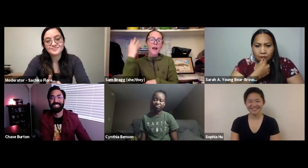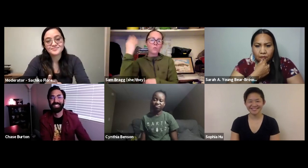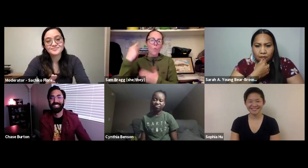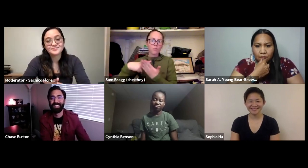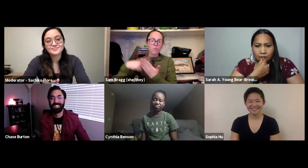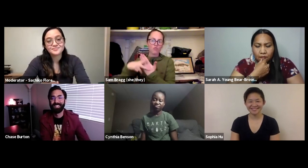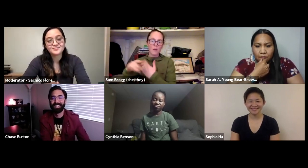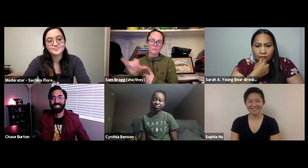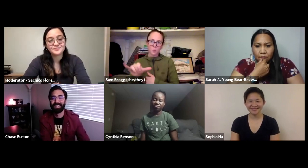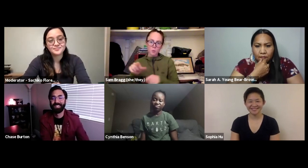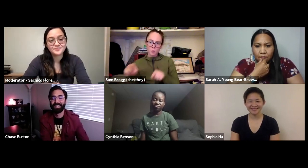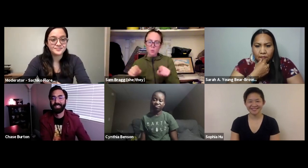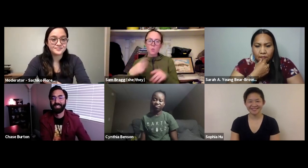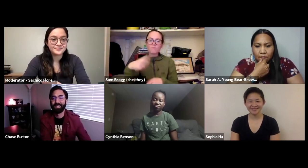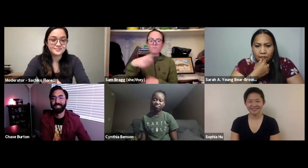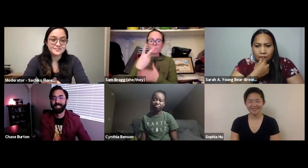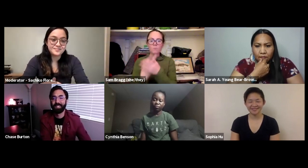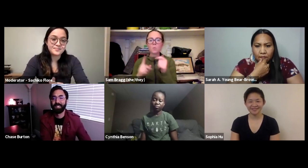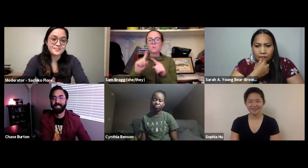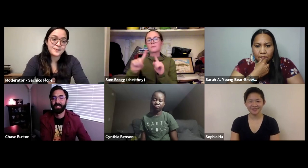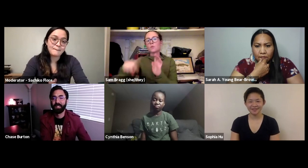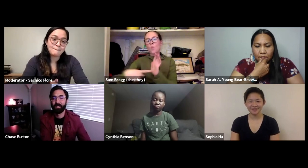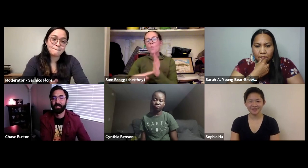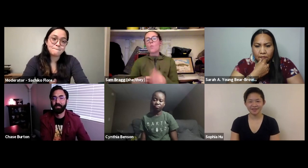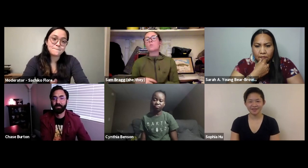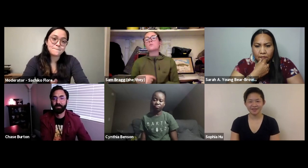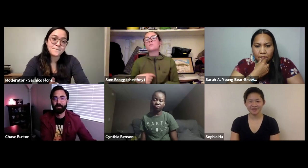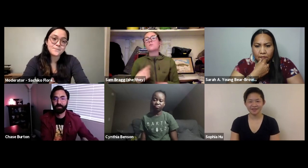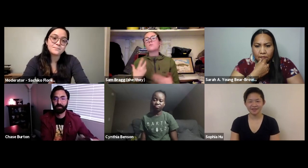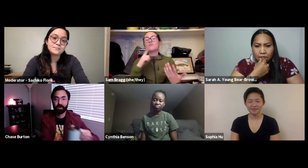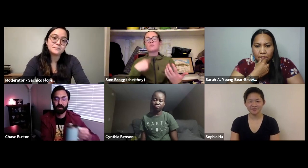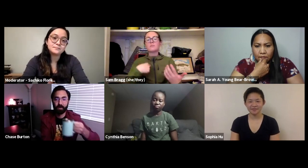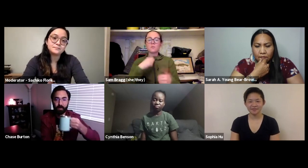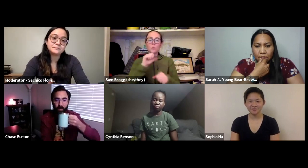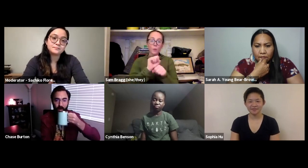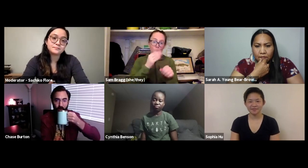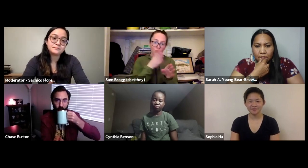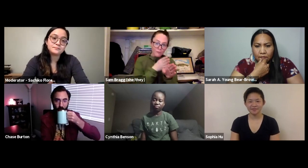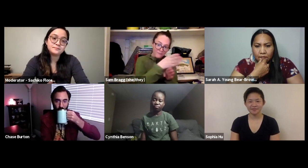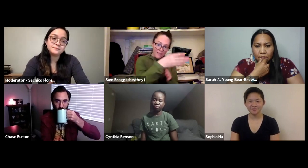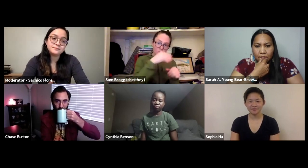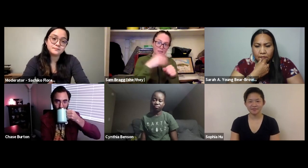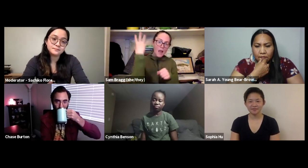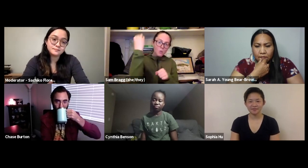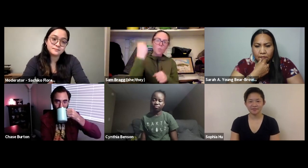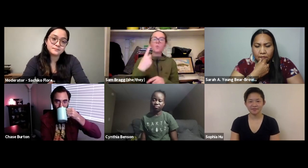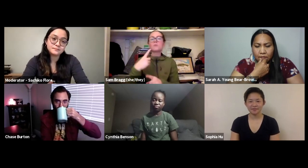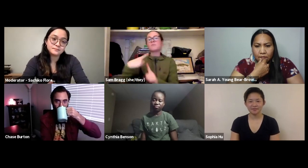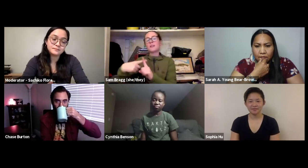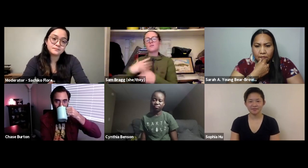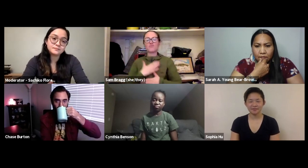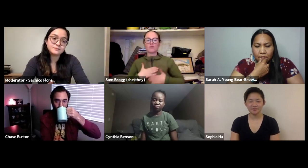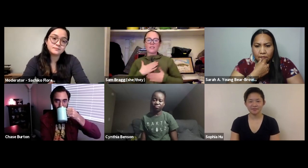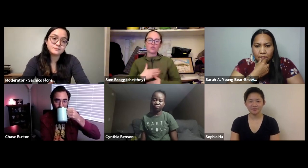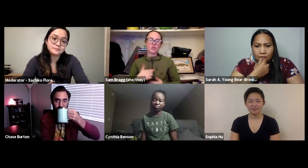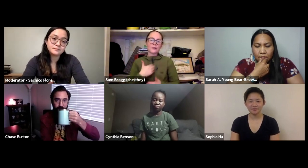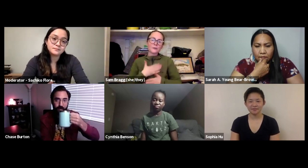also worked on establishing CorpsTHAT's outdoor education program. I played different roles in that sense -- I'm involved in the outdoors professionally and recreationally. I've always